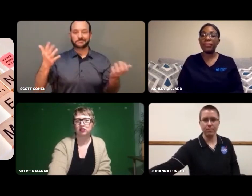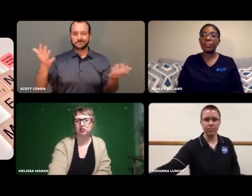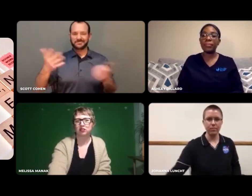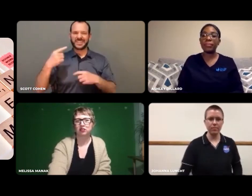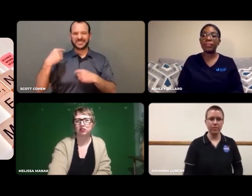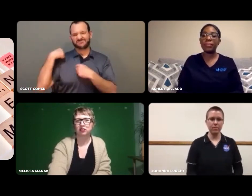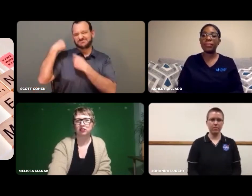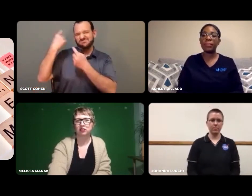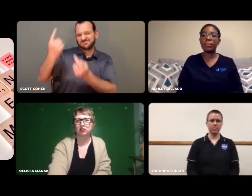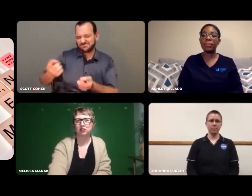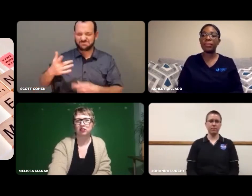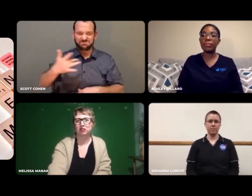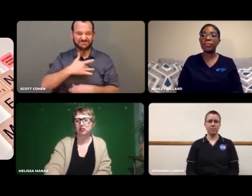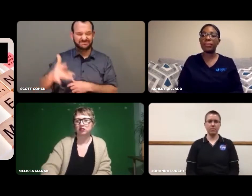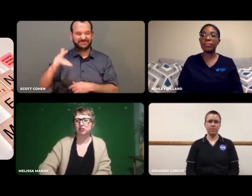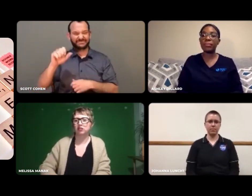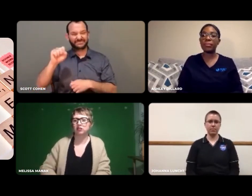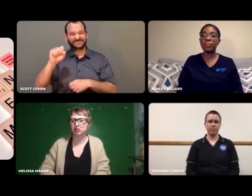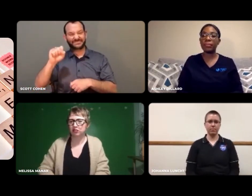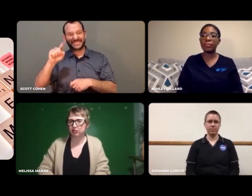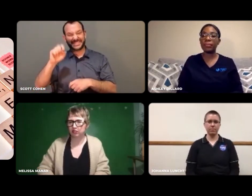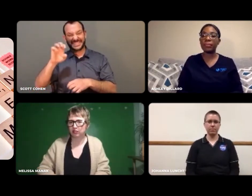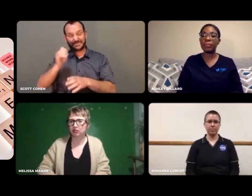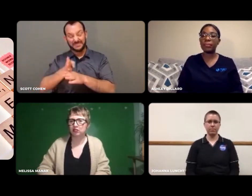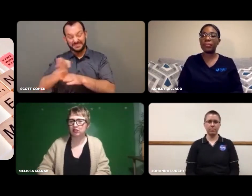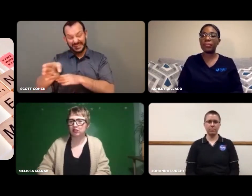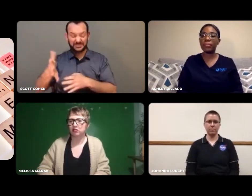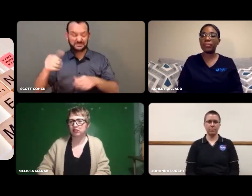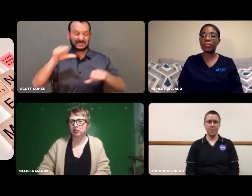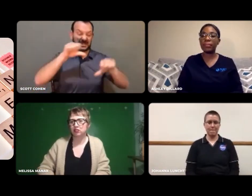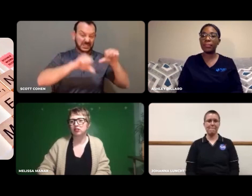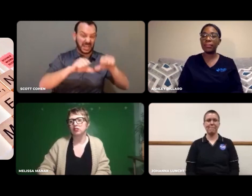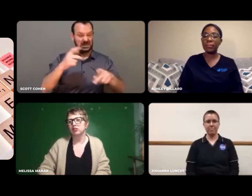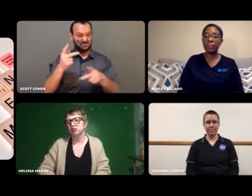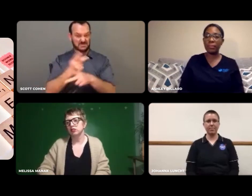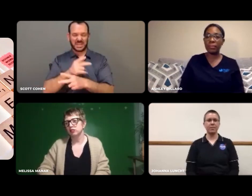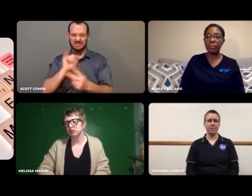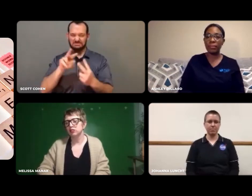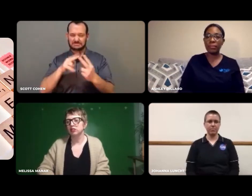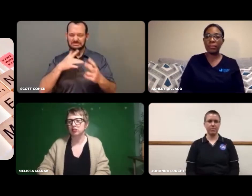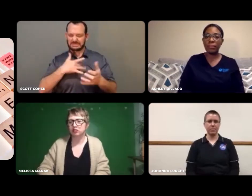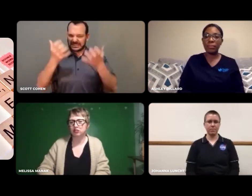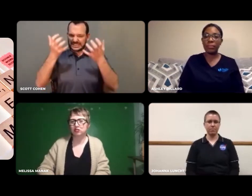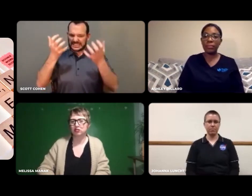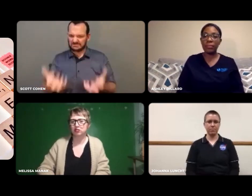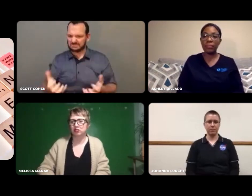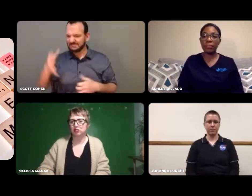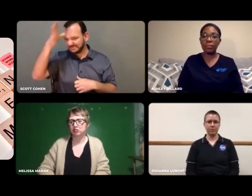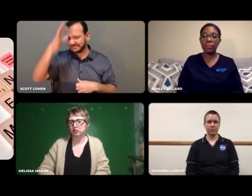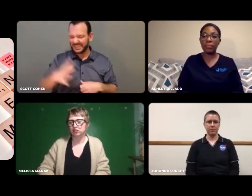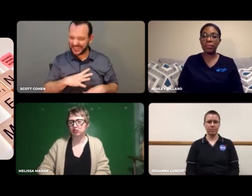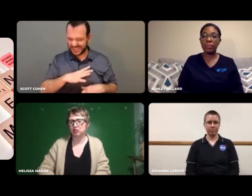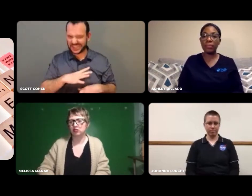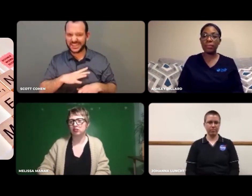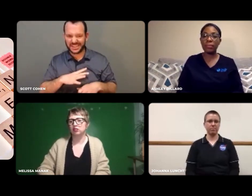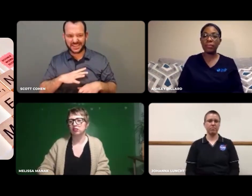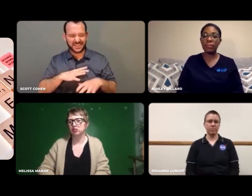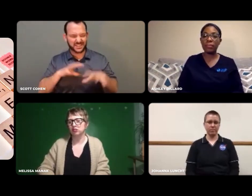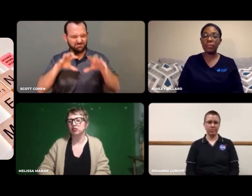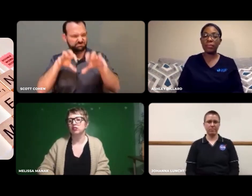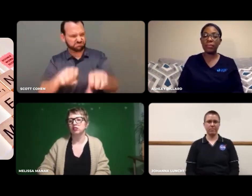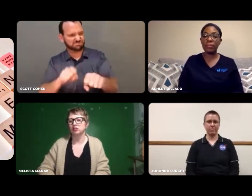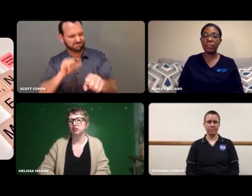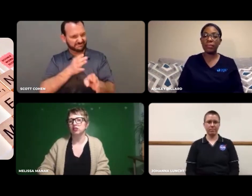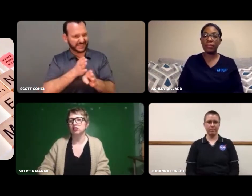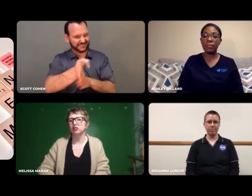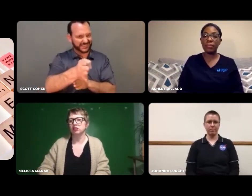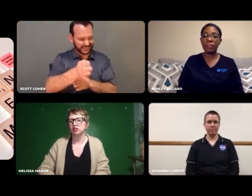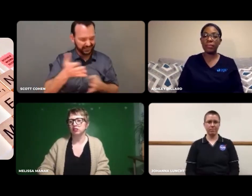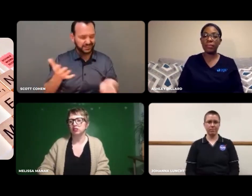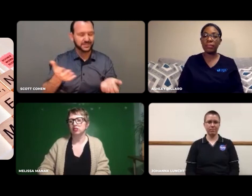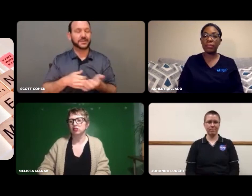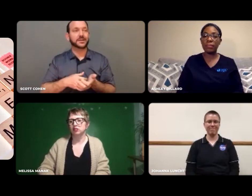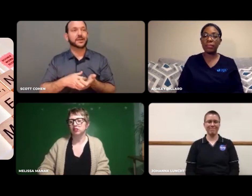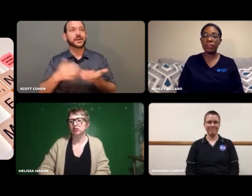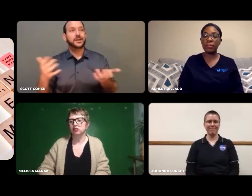It's a topic we selected because the STEM field is usually heavily populated by men.